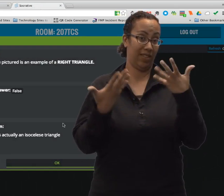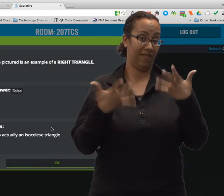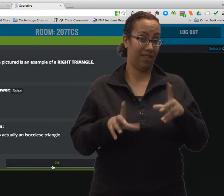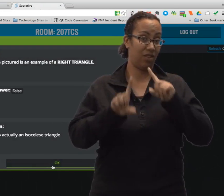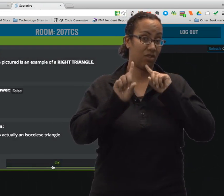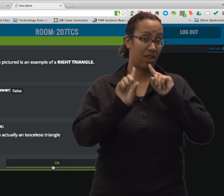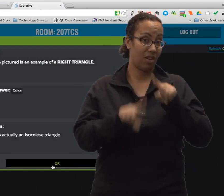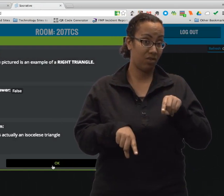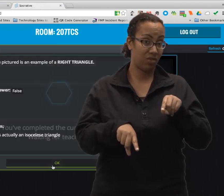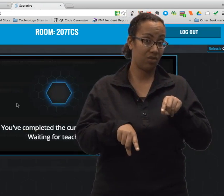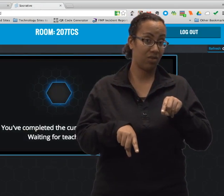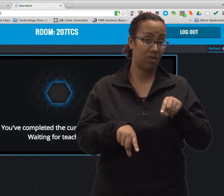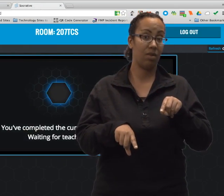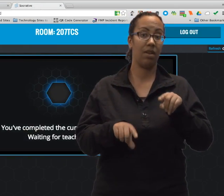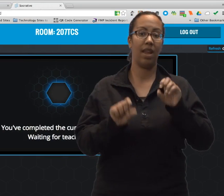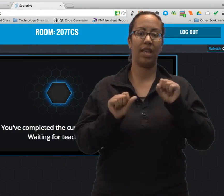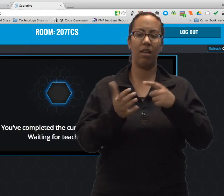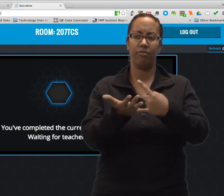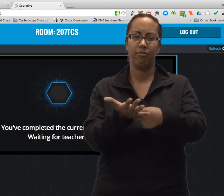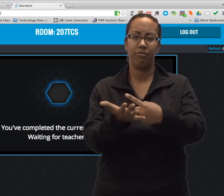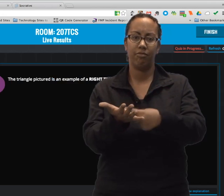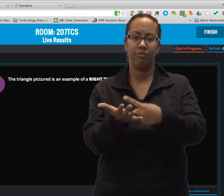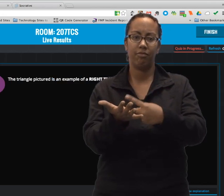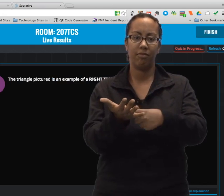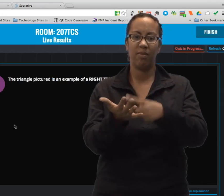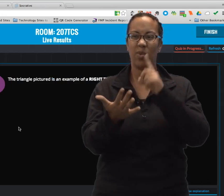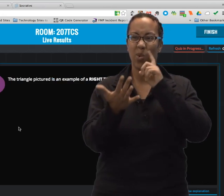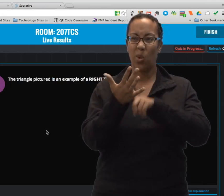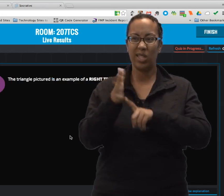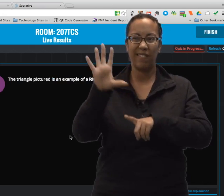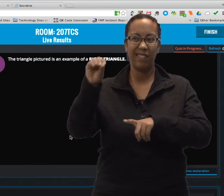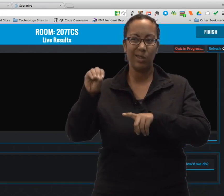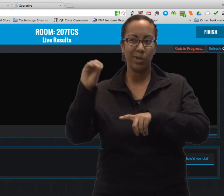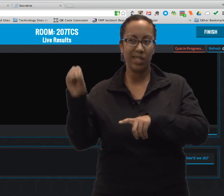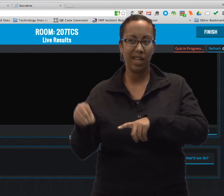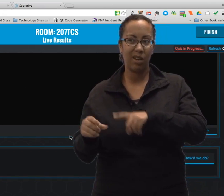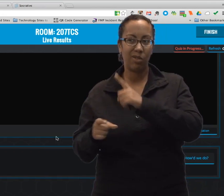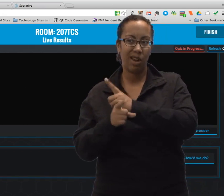So, you can see that two students have answered the question. And now you can discuss it.